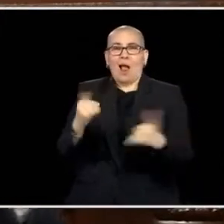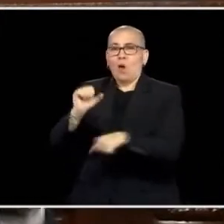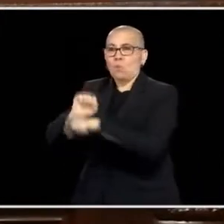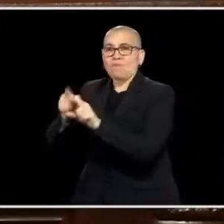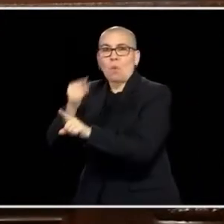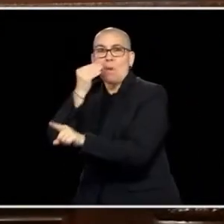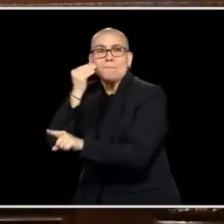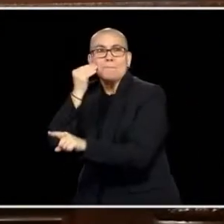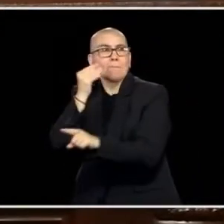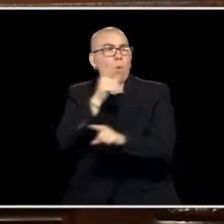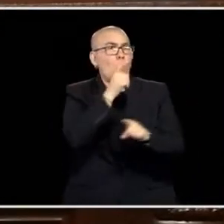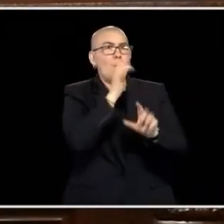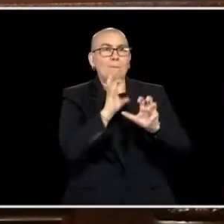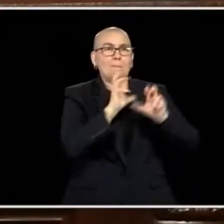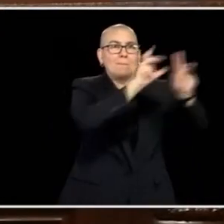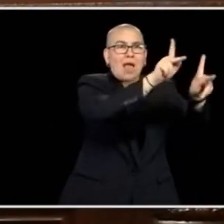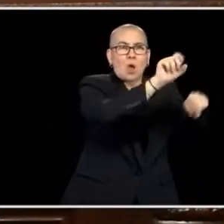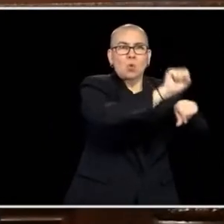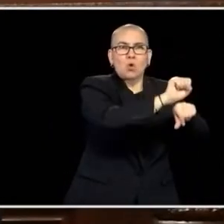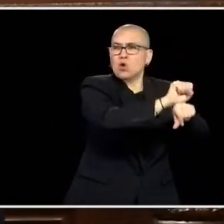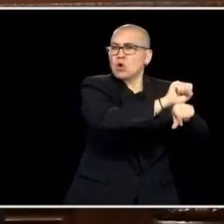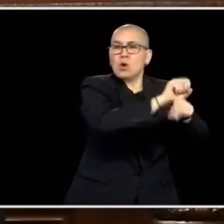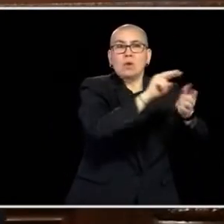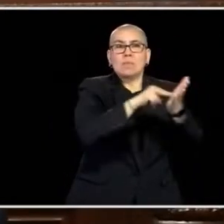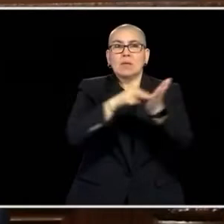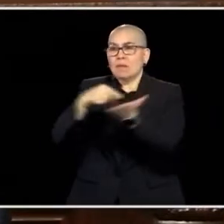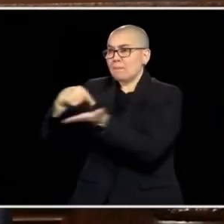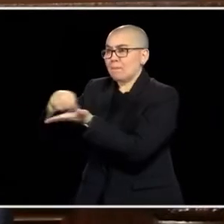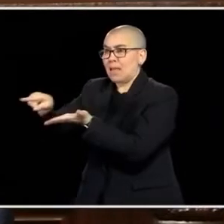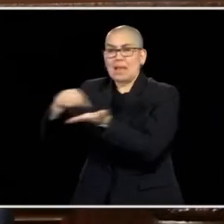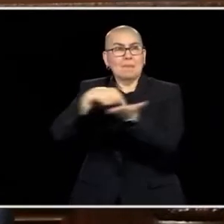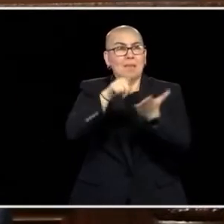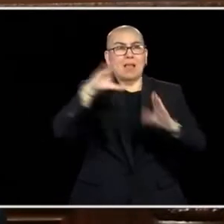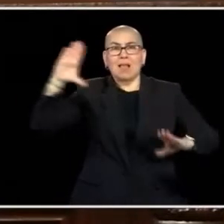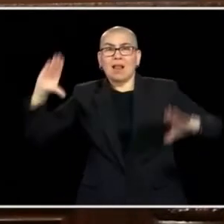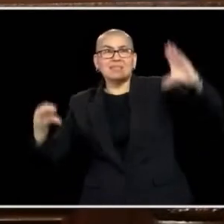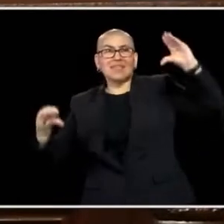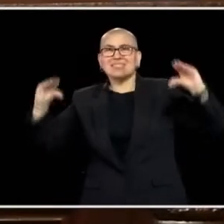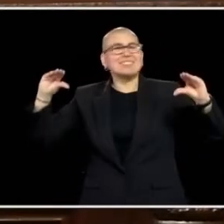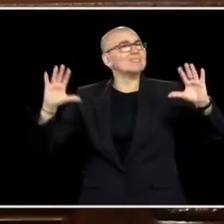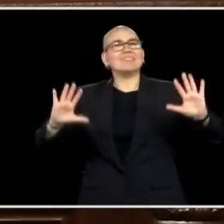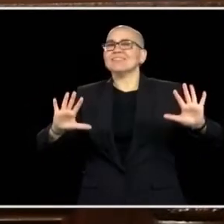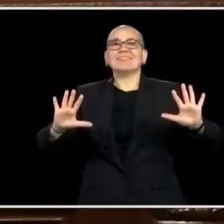THE NCOME DISPARITY GREW DURING THAT TIME. BUT THE ONE THING THAT'S CLEAR